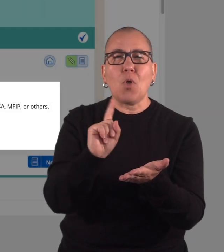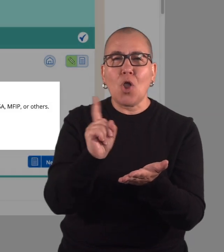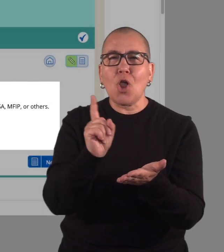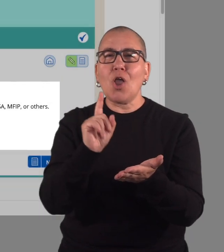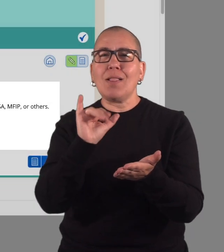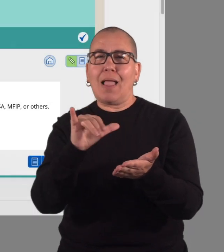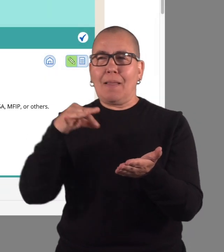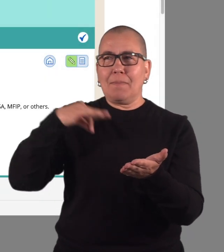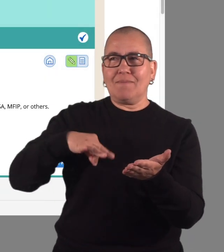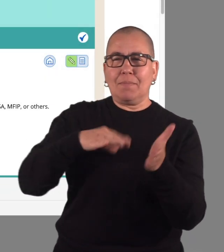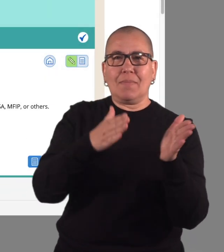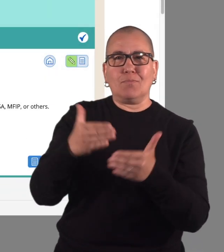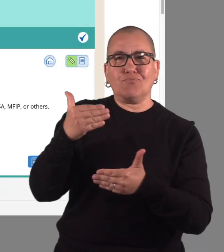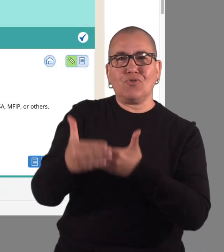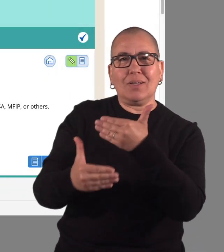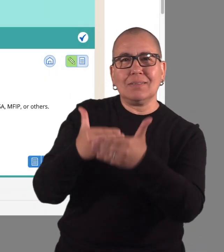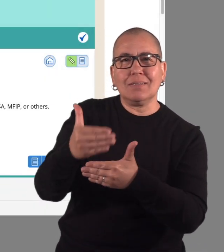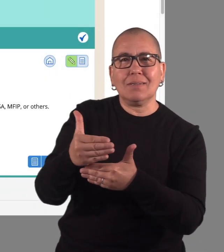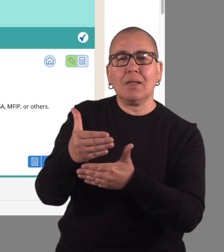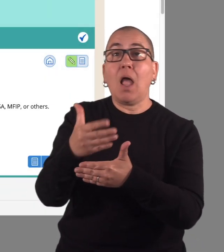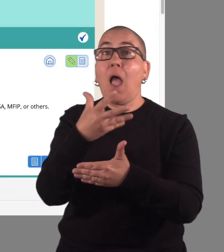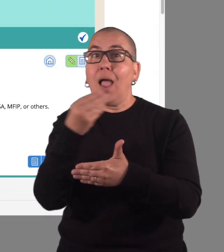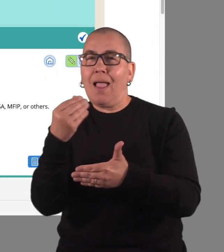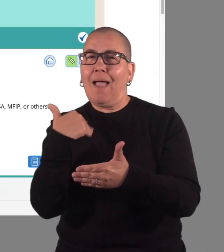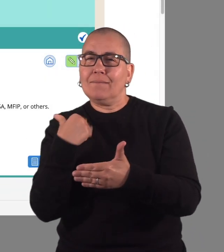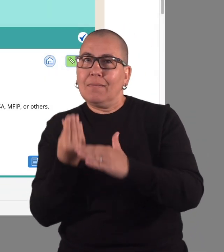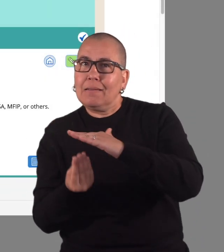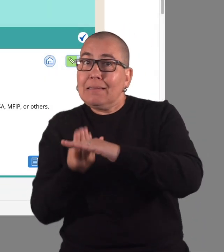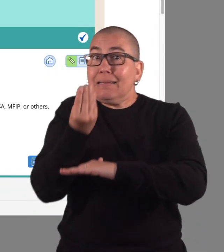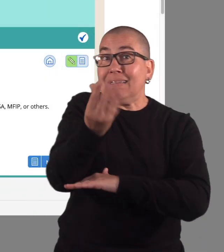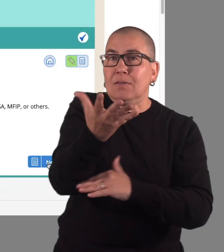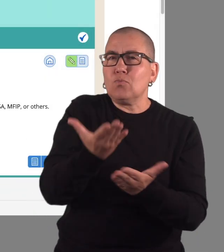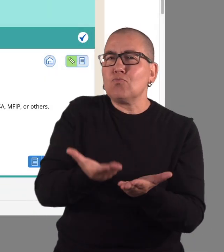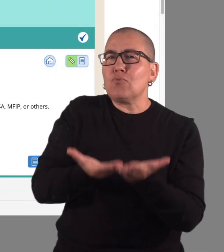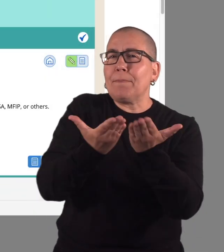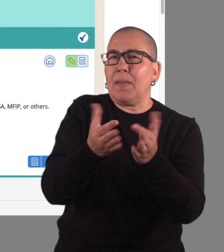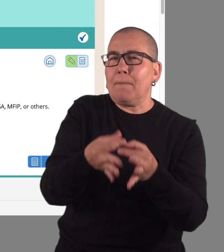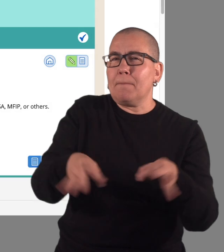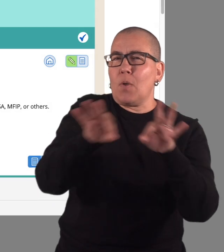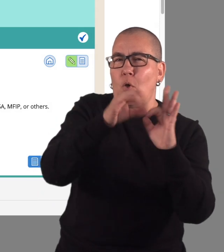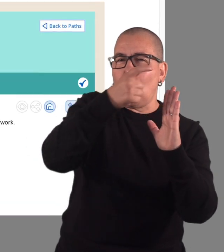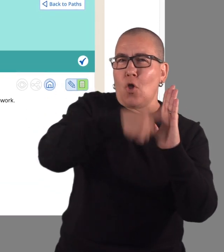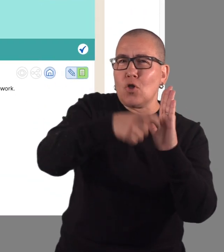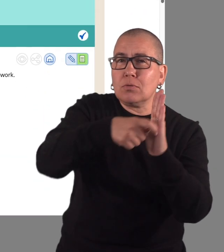in the benefits planning process and recommends relevant articles,